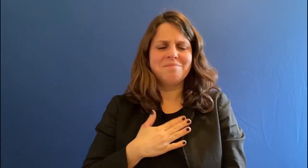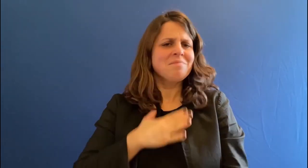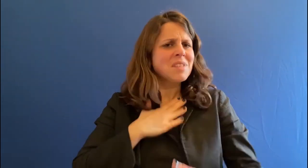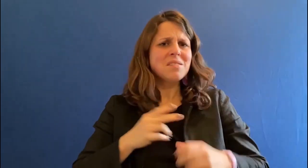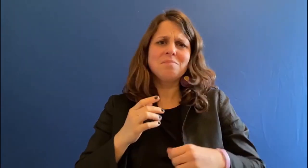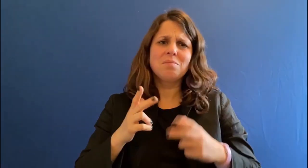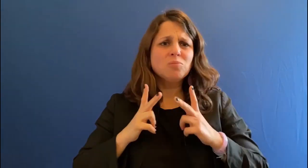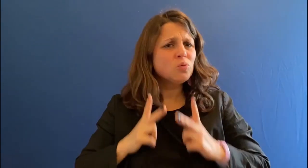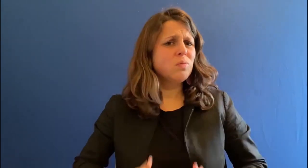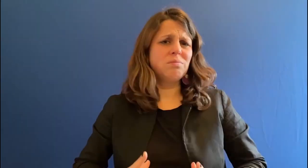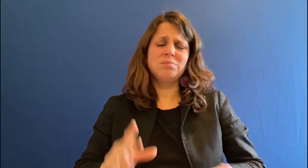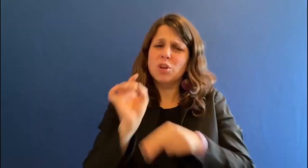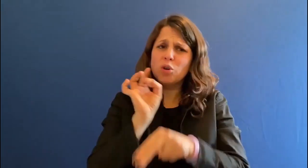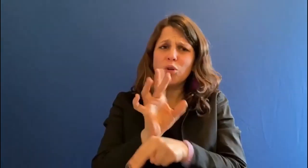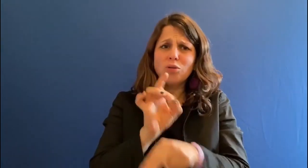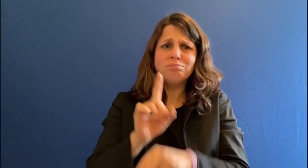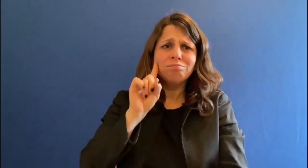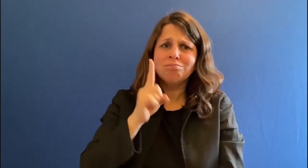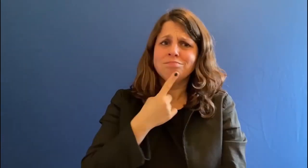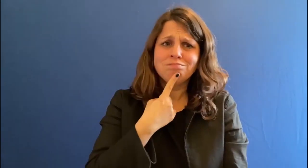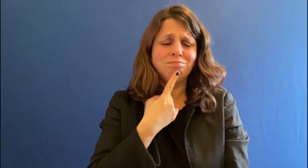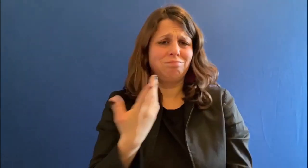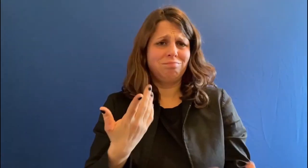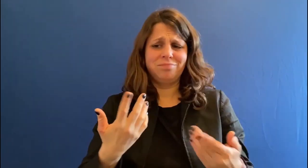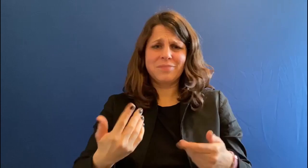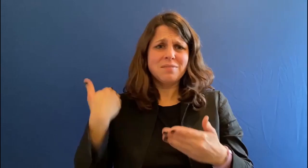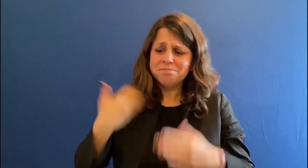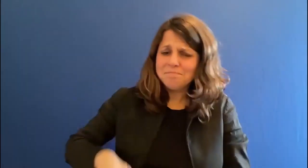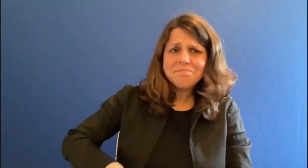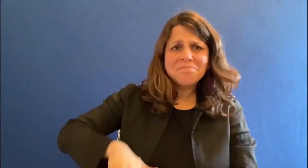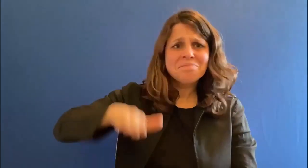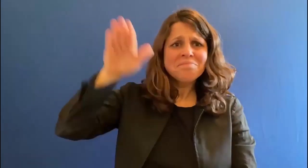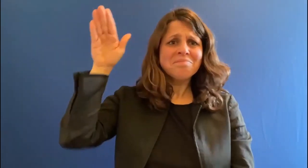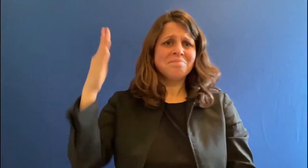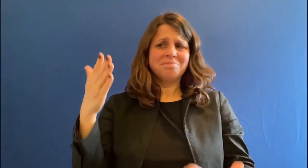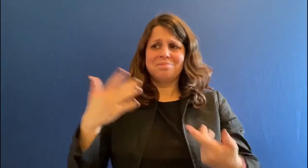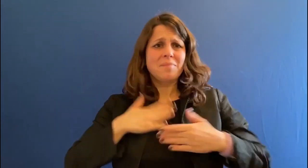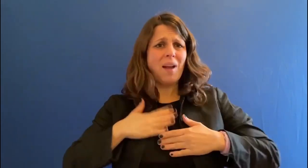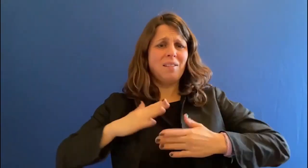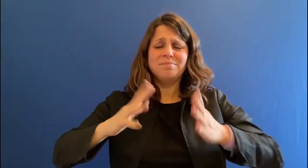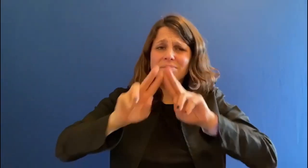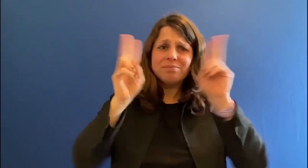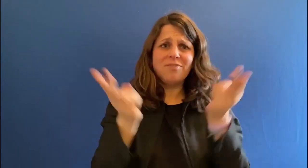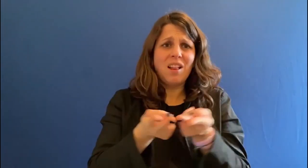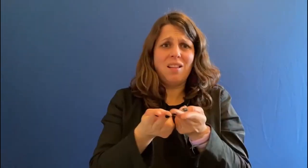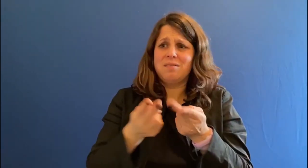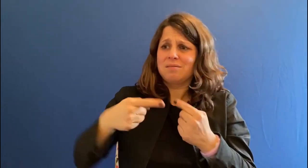I am satisfied and happy being deaf. I grew up like this. This is my world.